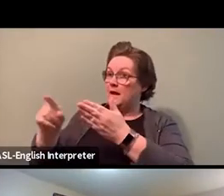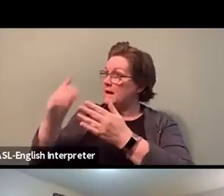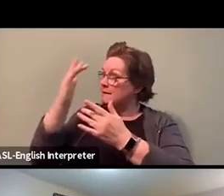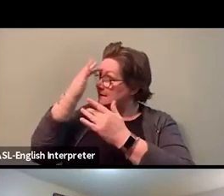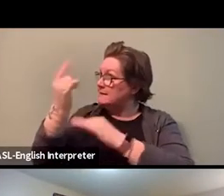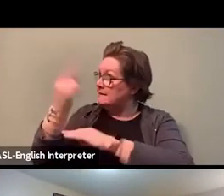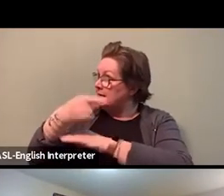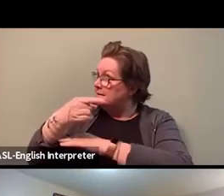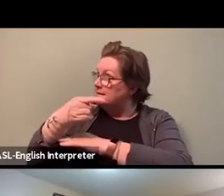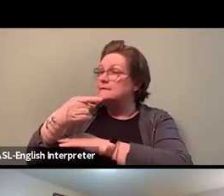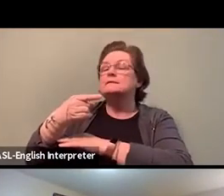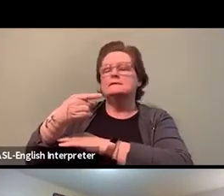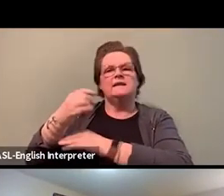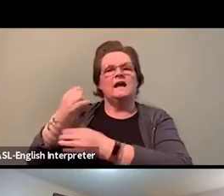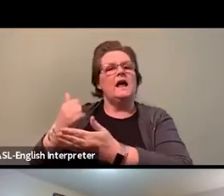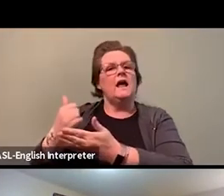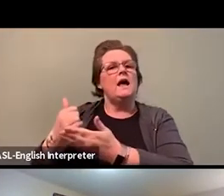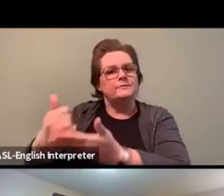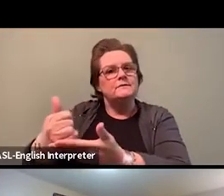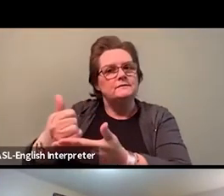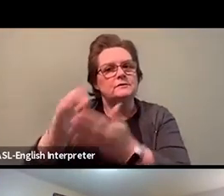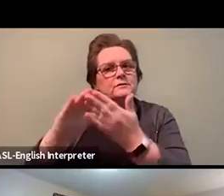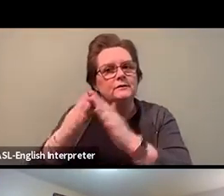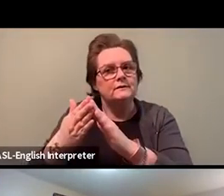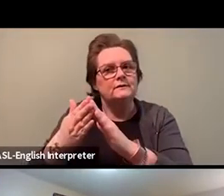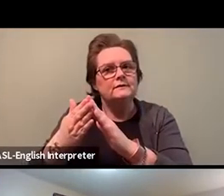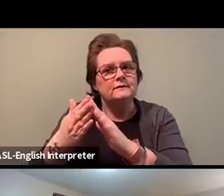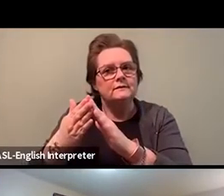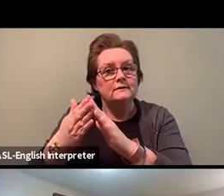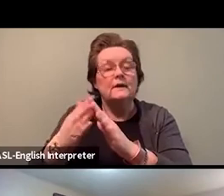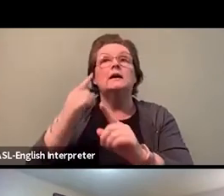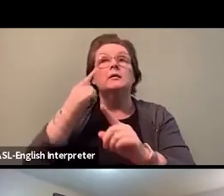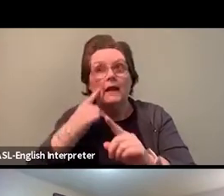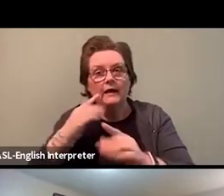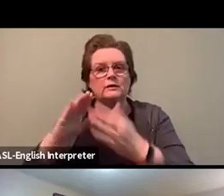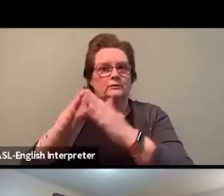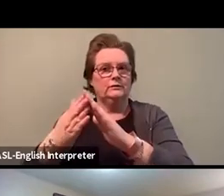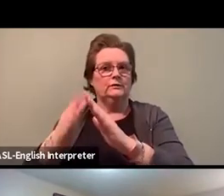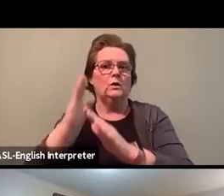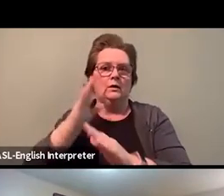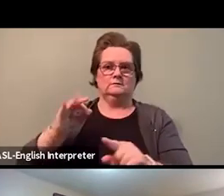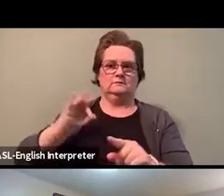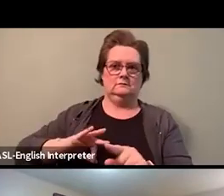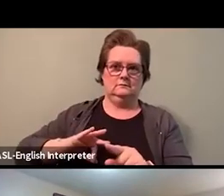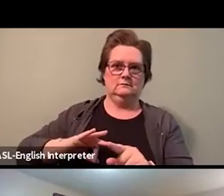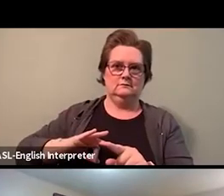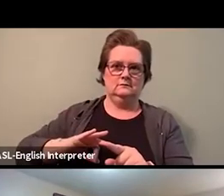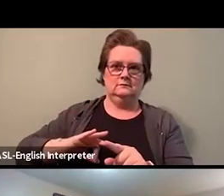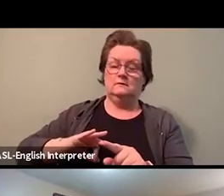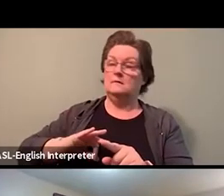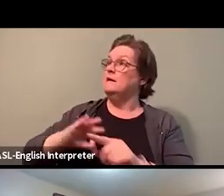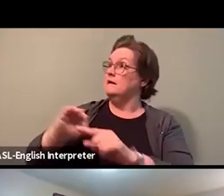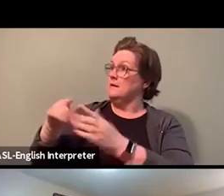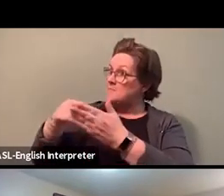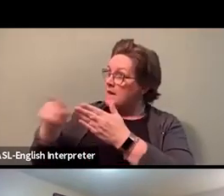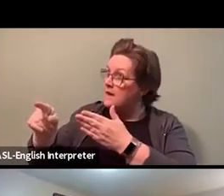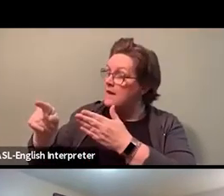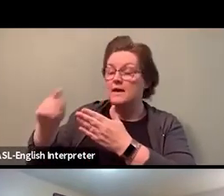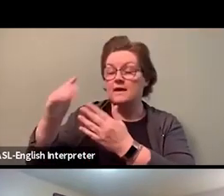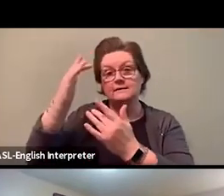Paid sick days is about leveling the playing field. It's an equity, it's a response to the injustice